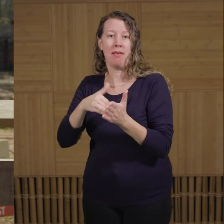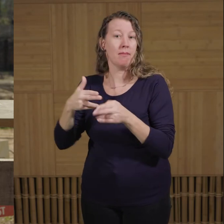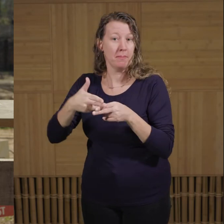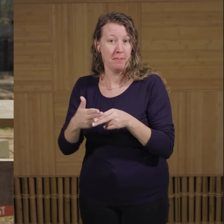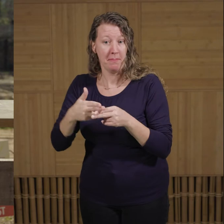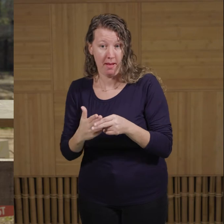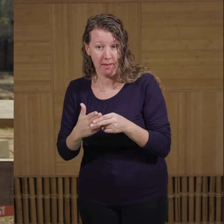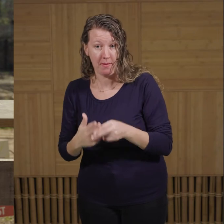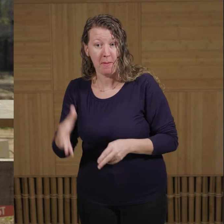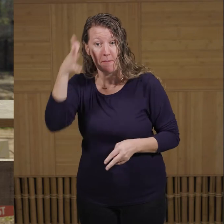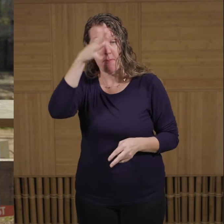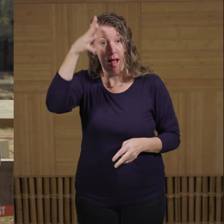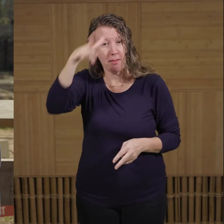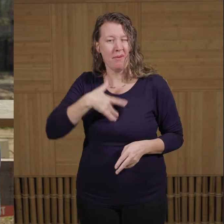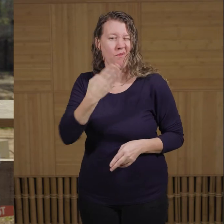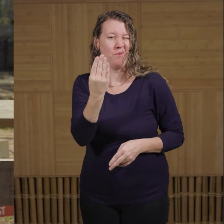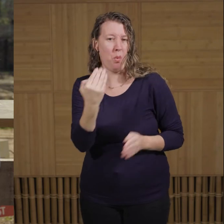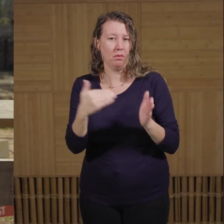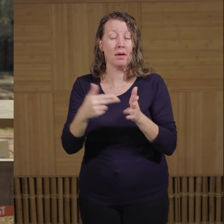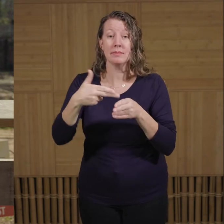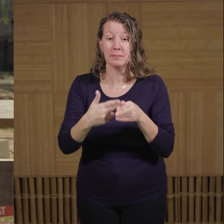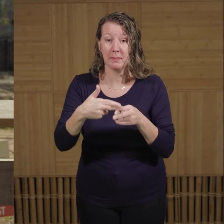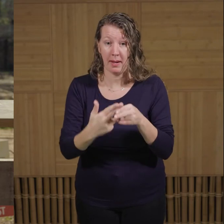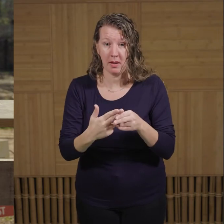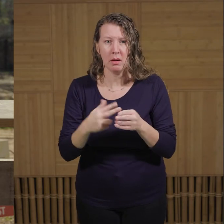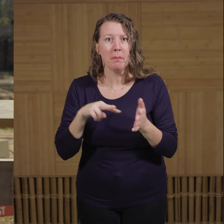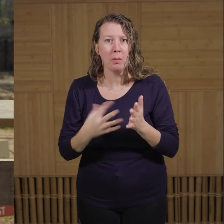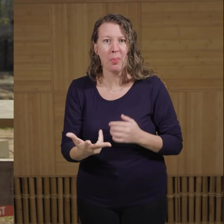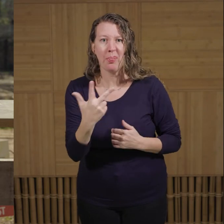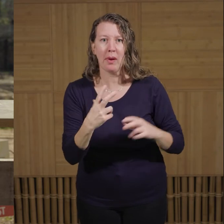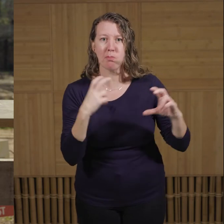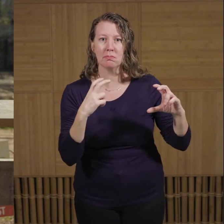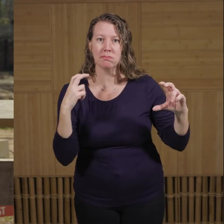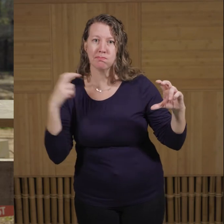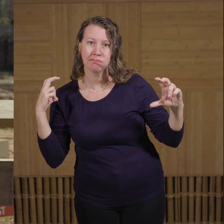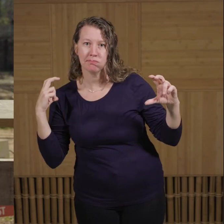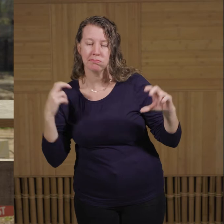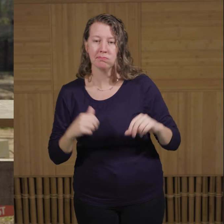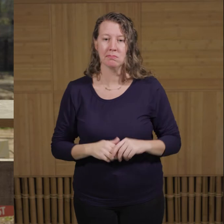whereas bull elephants, they can get up to 14,000 pounds. That's equivalent to three mid-size pickup trucks.